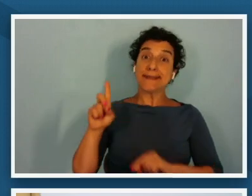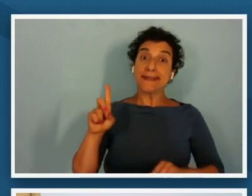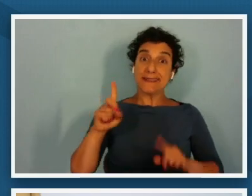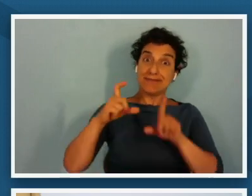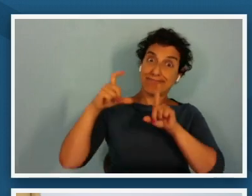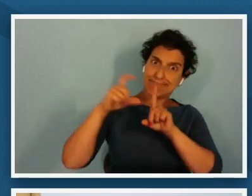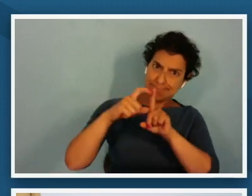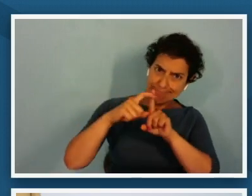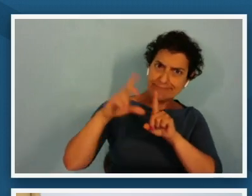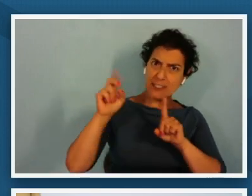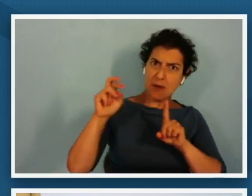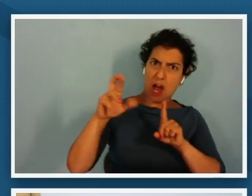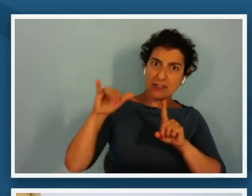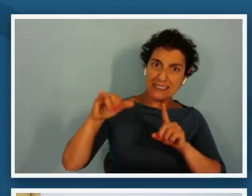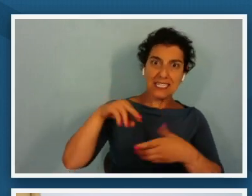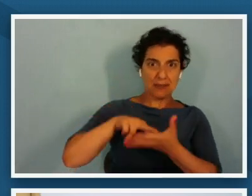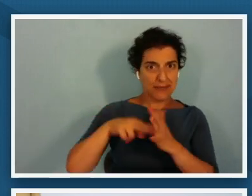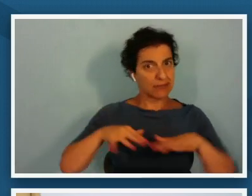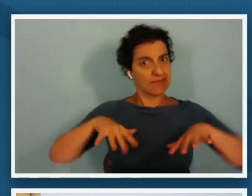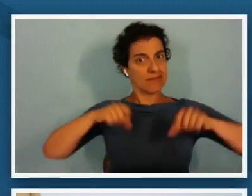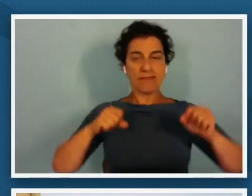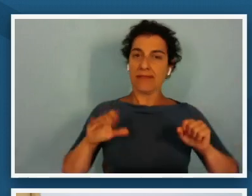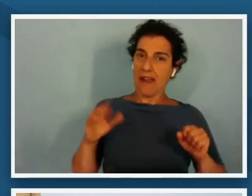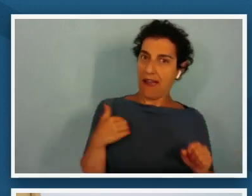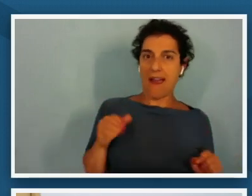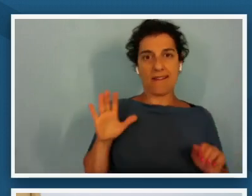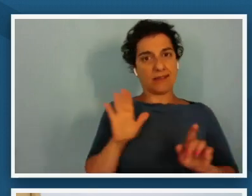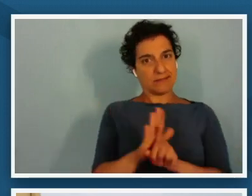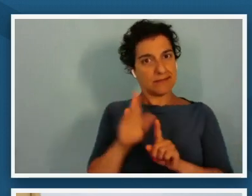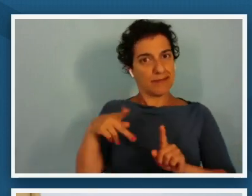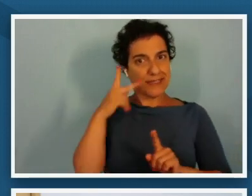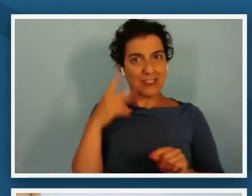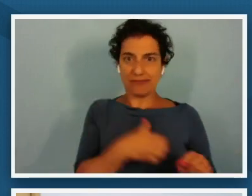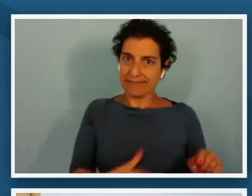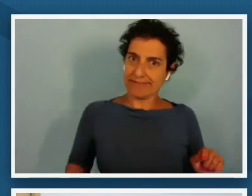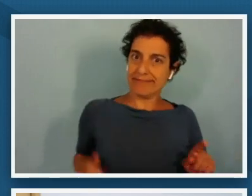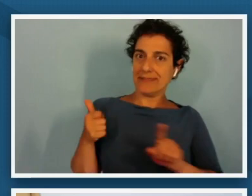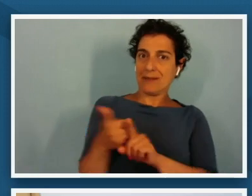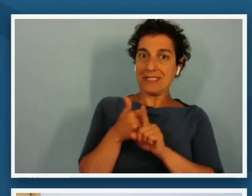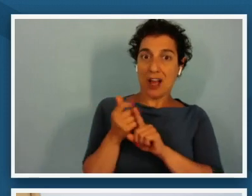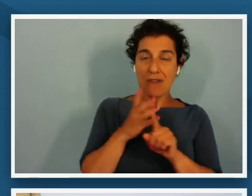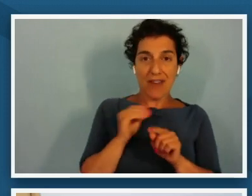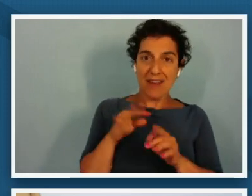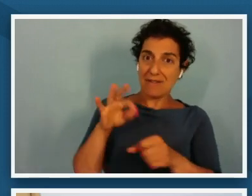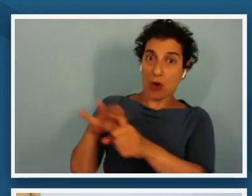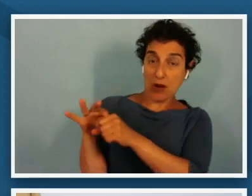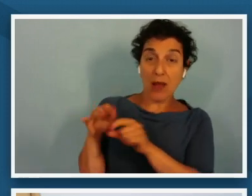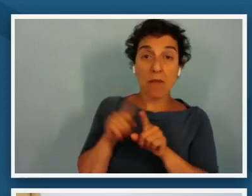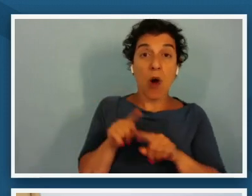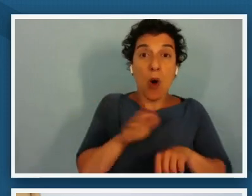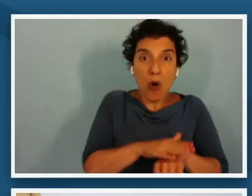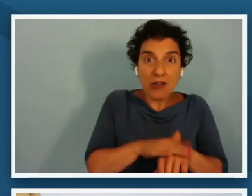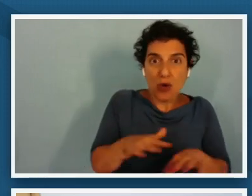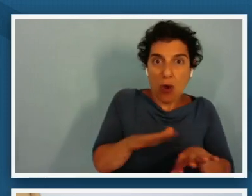office and voting but also little d democracy that on the ground struggle